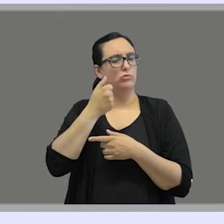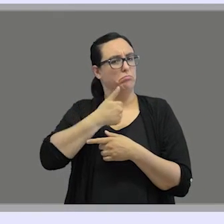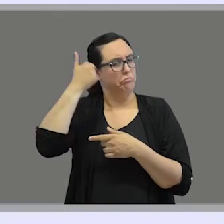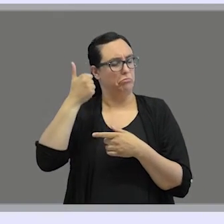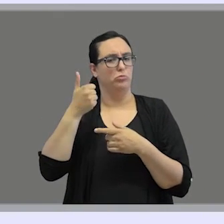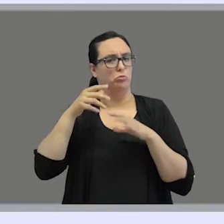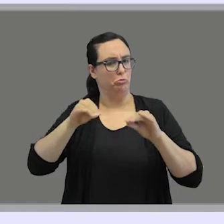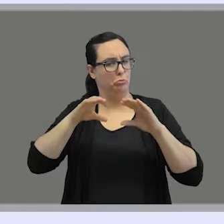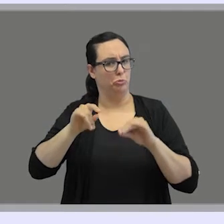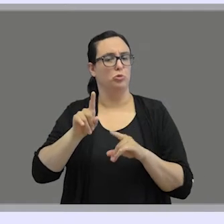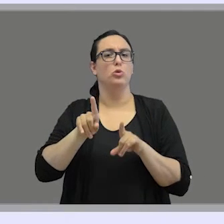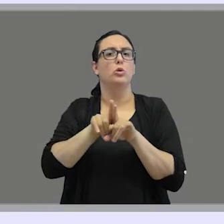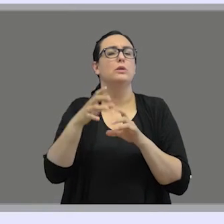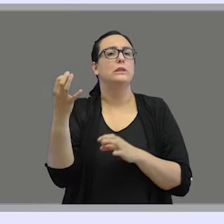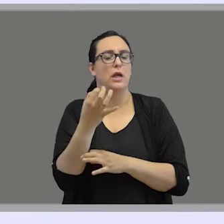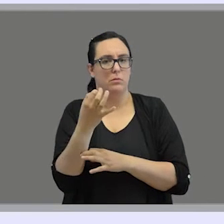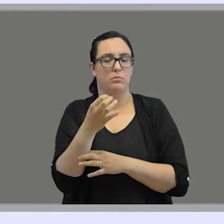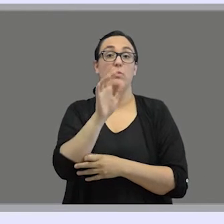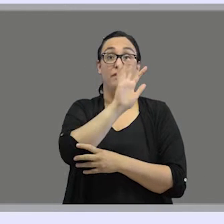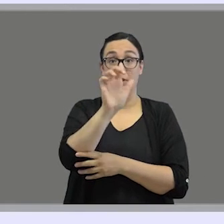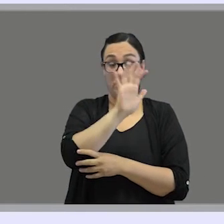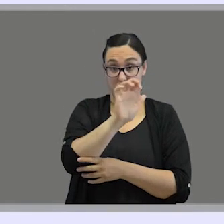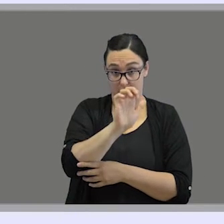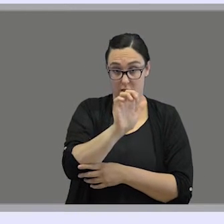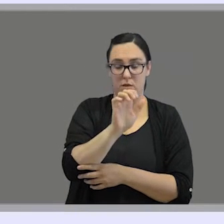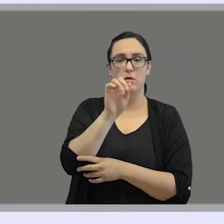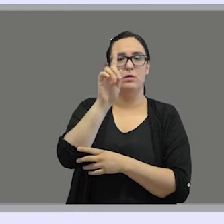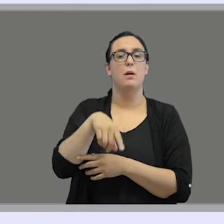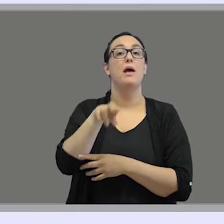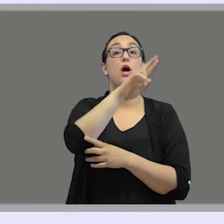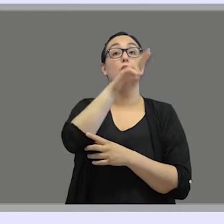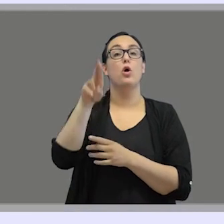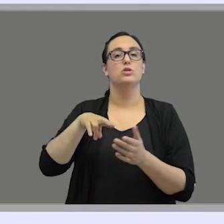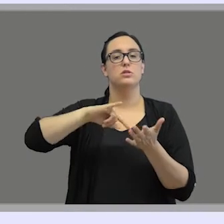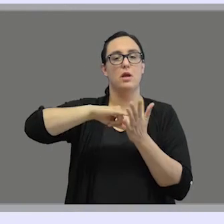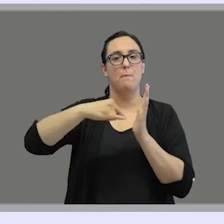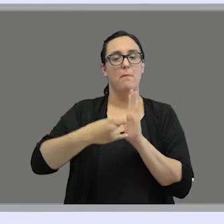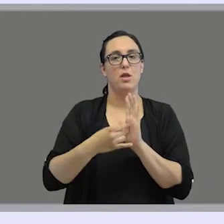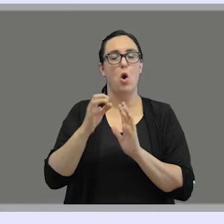is finger spelling or what is called Rochester Method or Visible English.